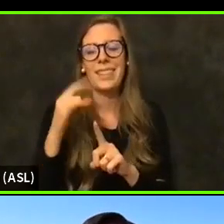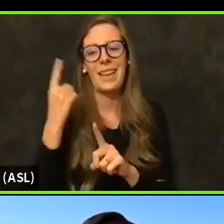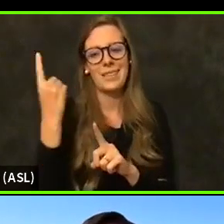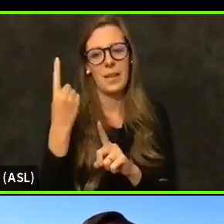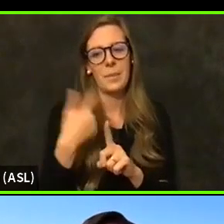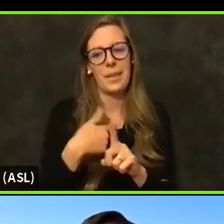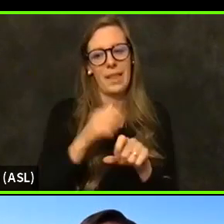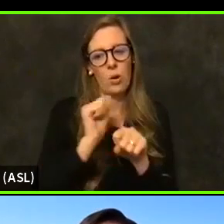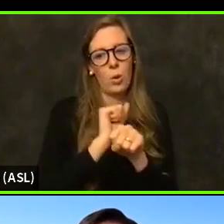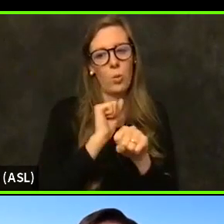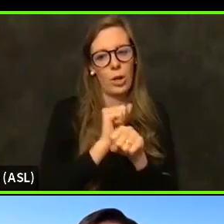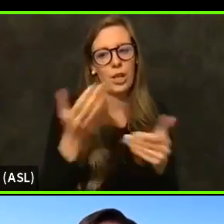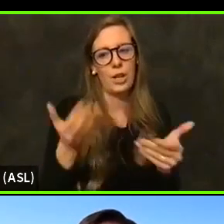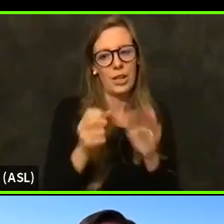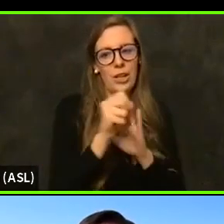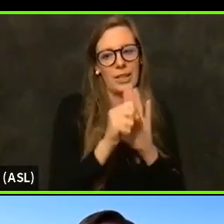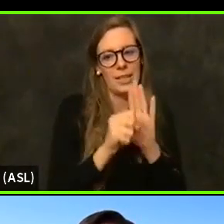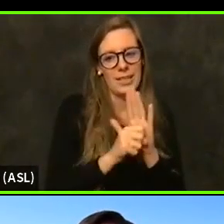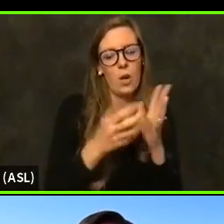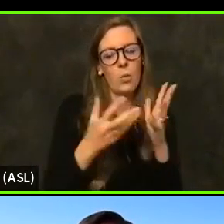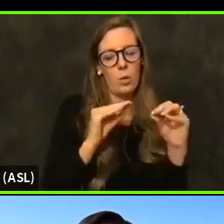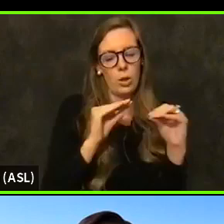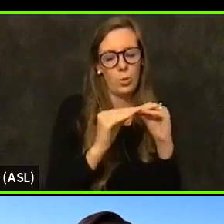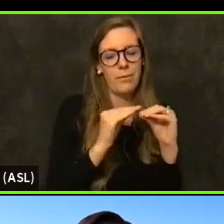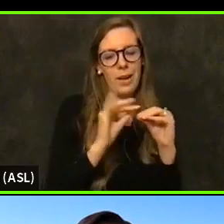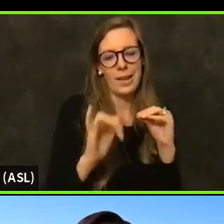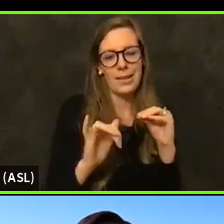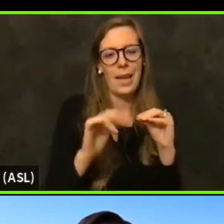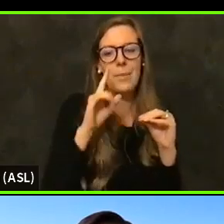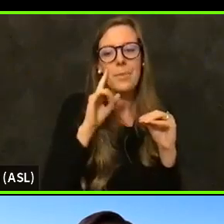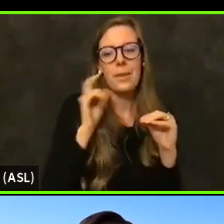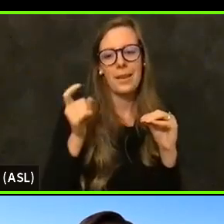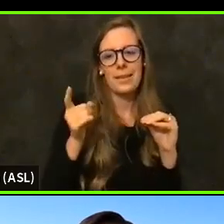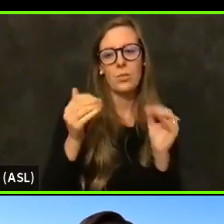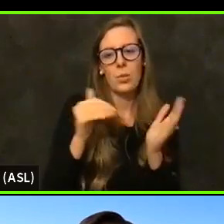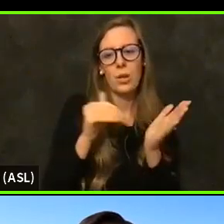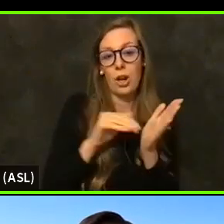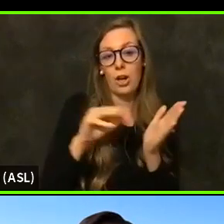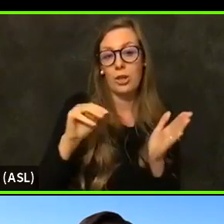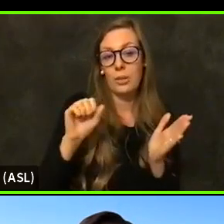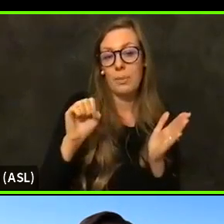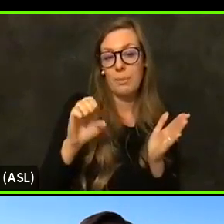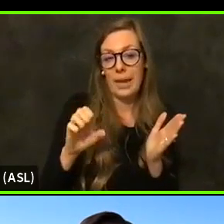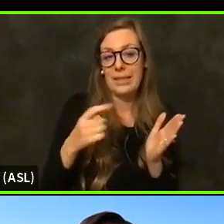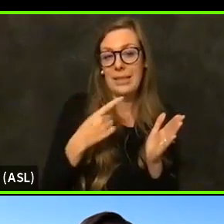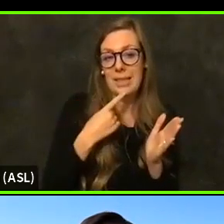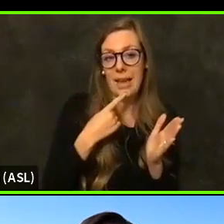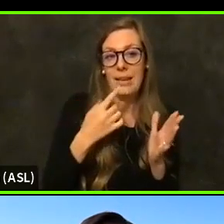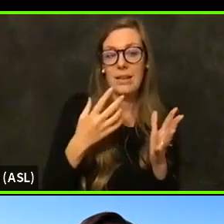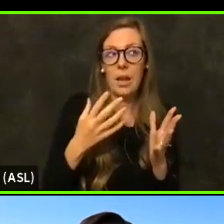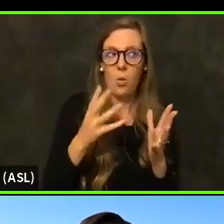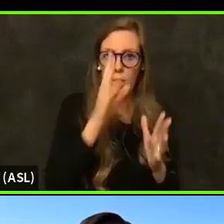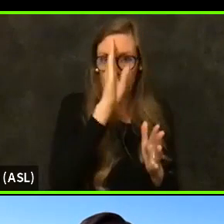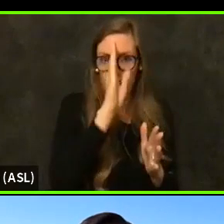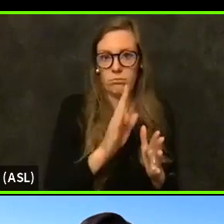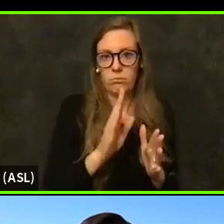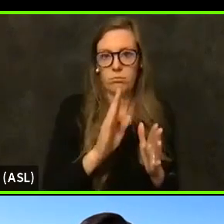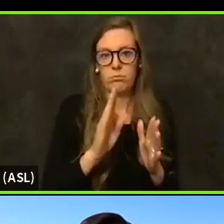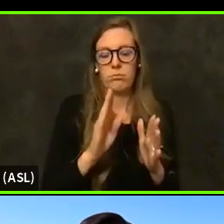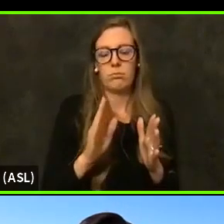because doctora Mase what what I think she alluded to. But but I want to address this straight on this is that a lot of the people who are